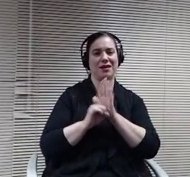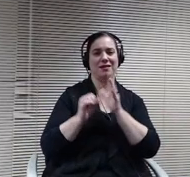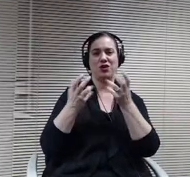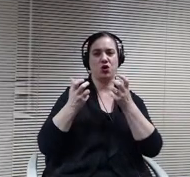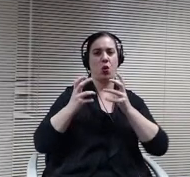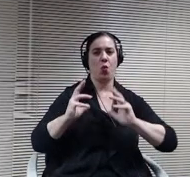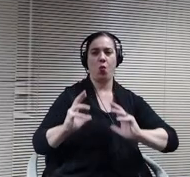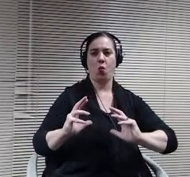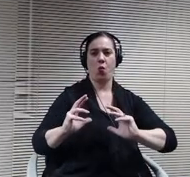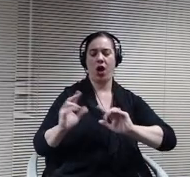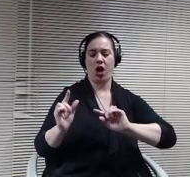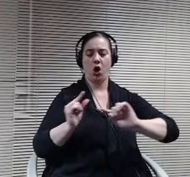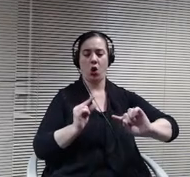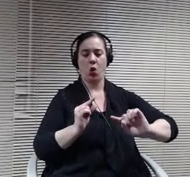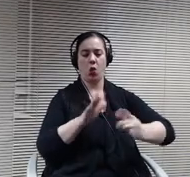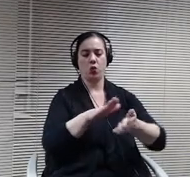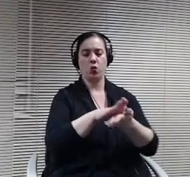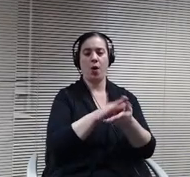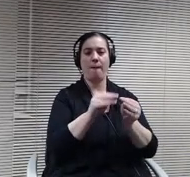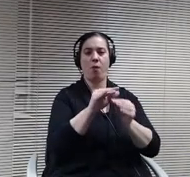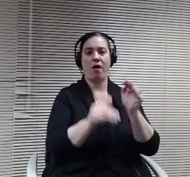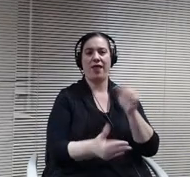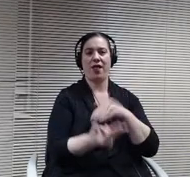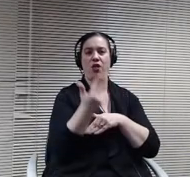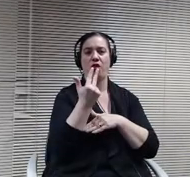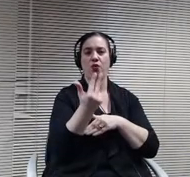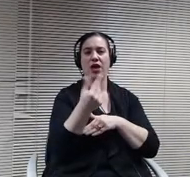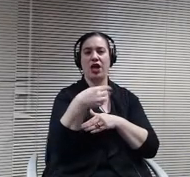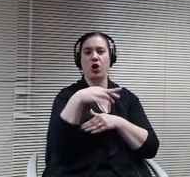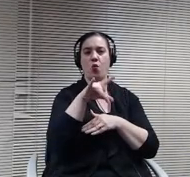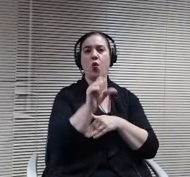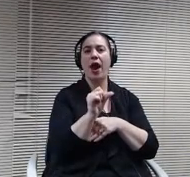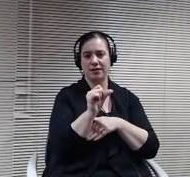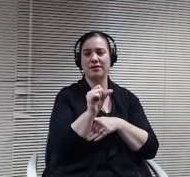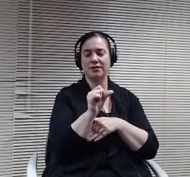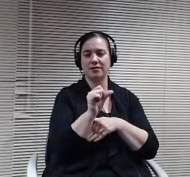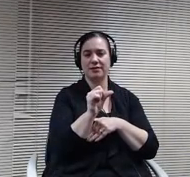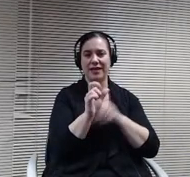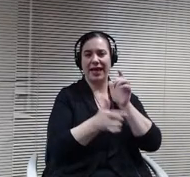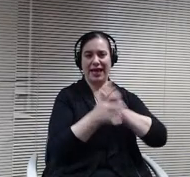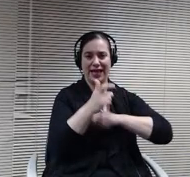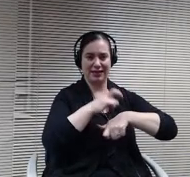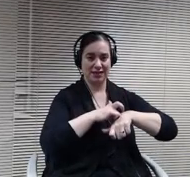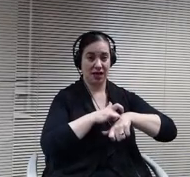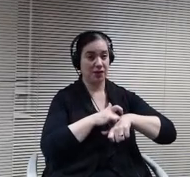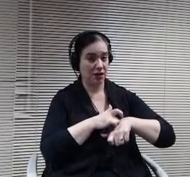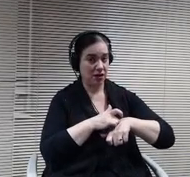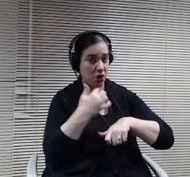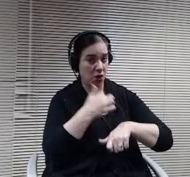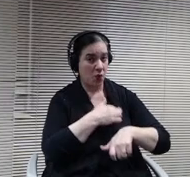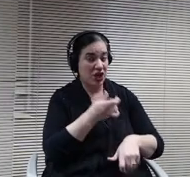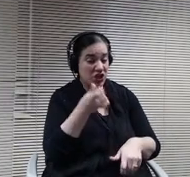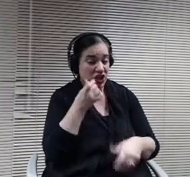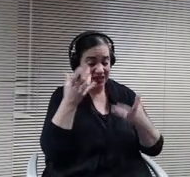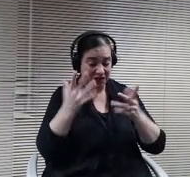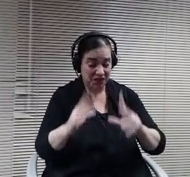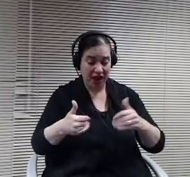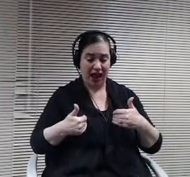three grades at a time. Even though we just had more than three grades at a time in